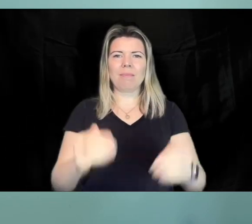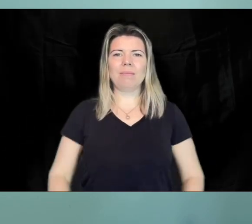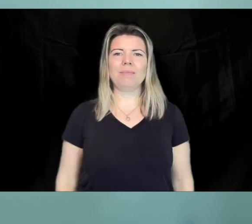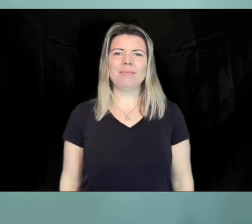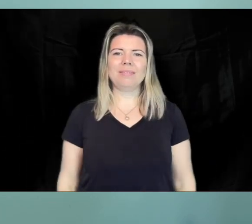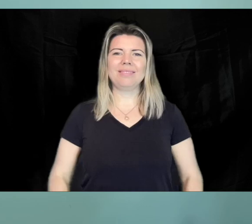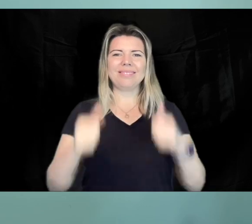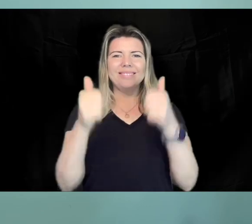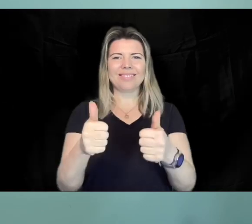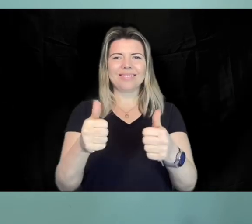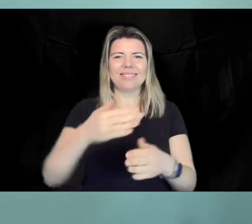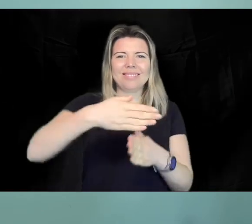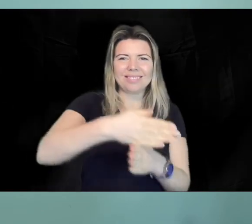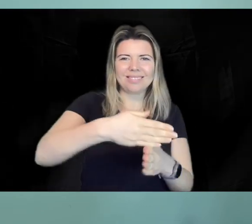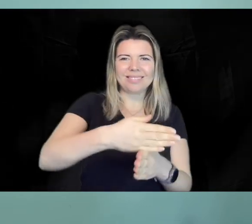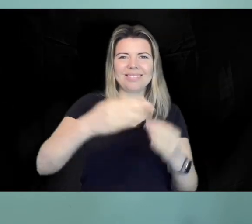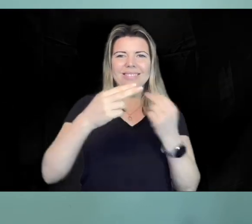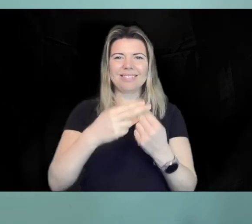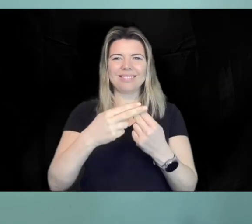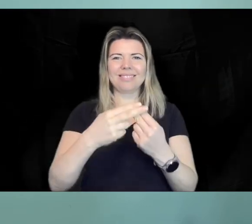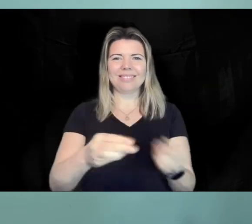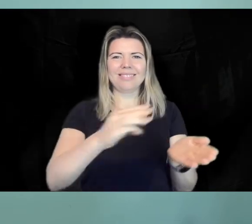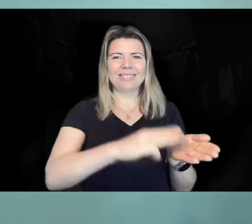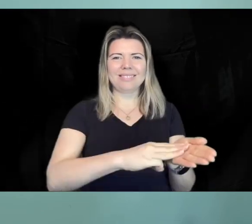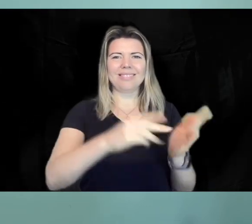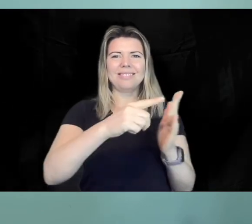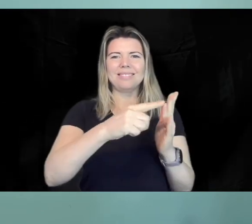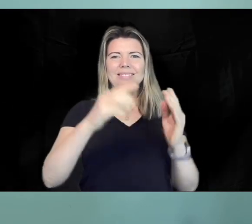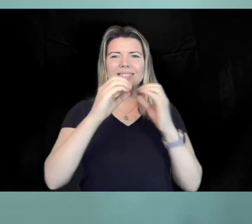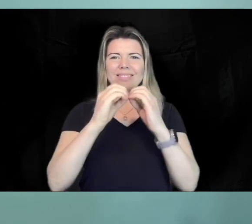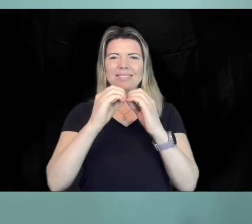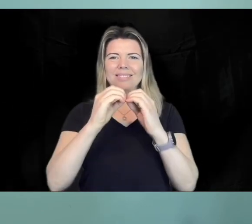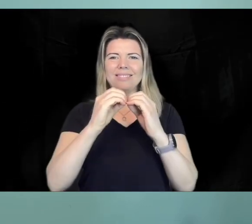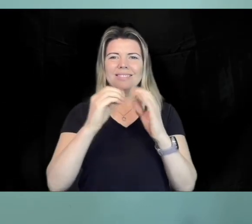We also had a tremendous partnership with the Ministry of Building Innovation and Education,